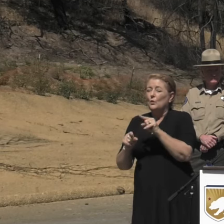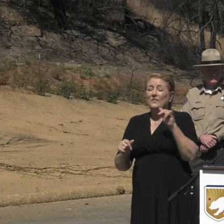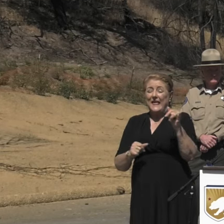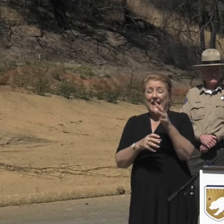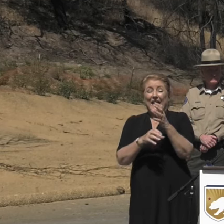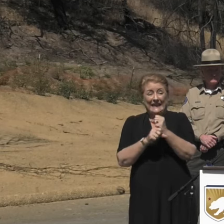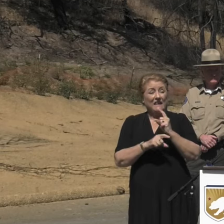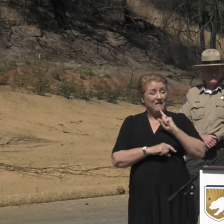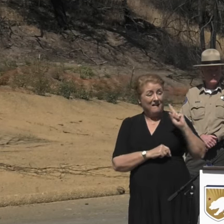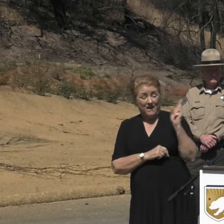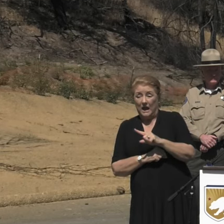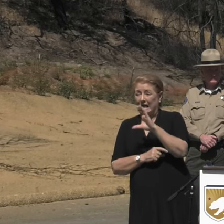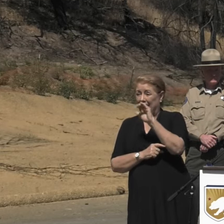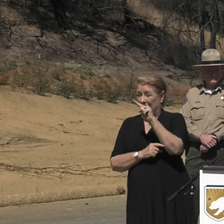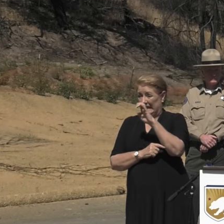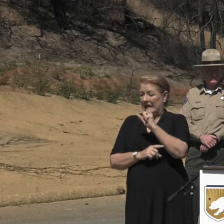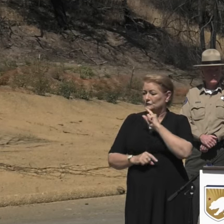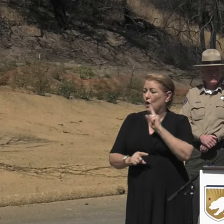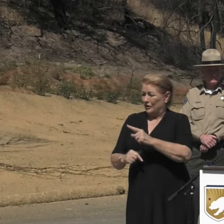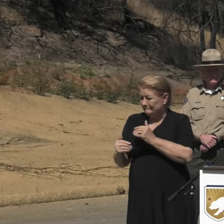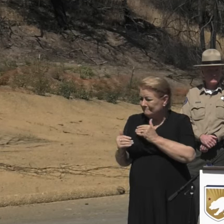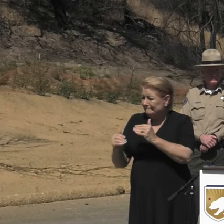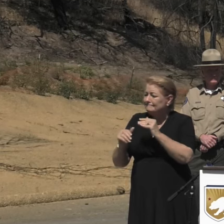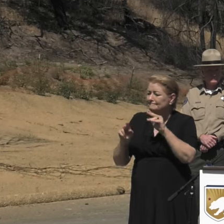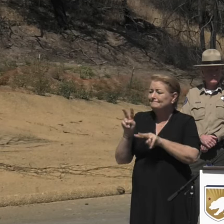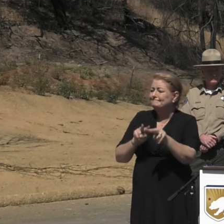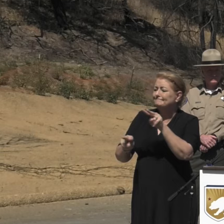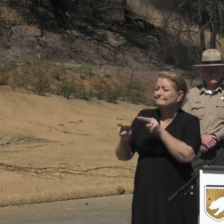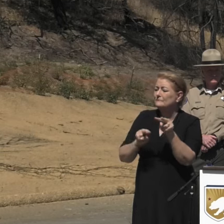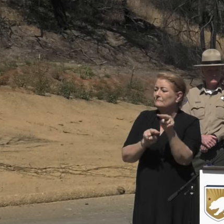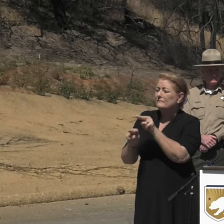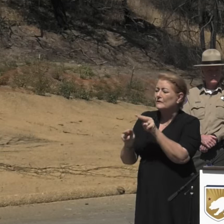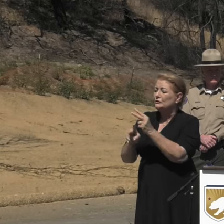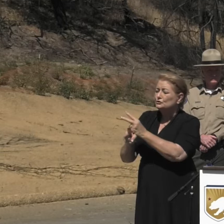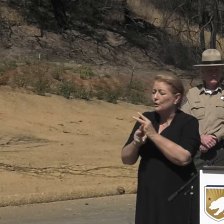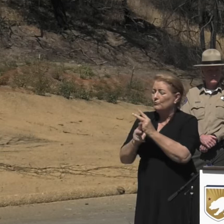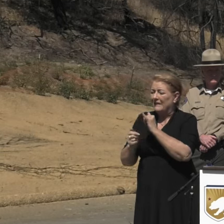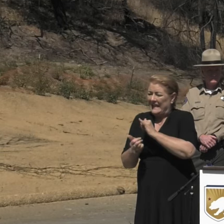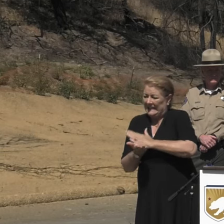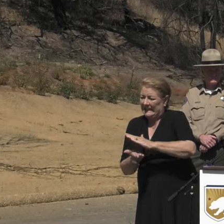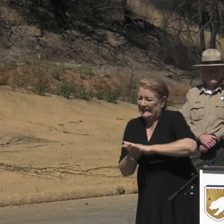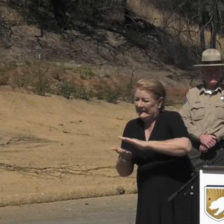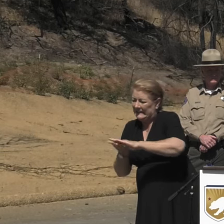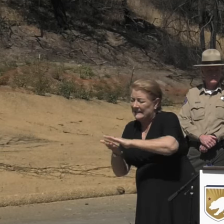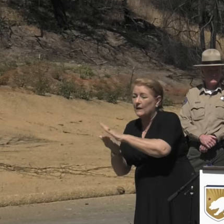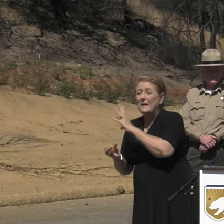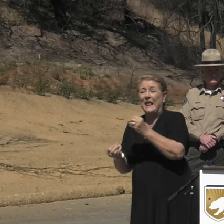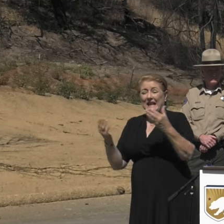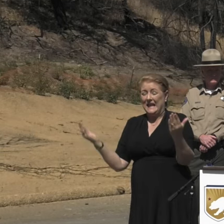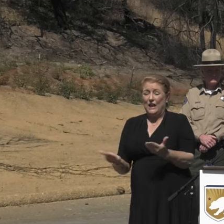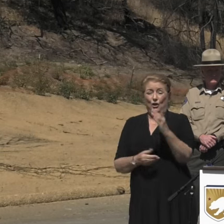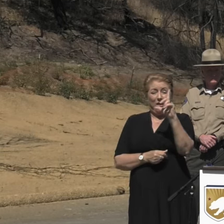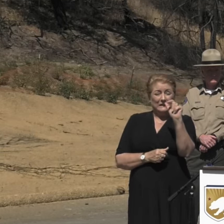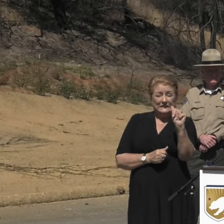from Cal OES to move forward and oversee this cleanup. And in addition to the cleanups here in Los Angeles and Ventura Counties,